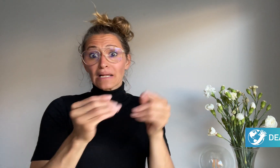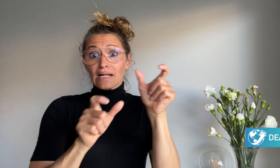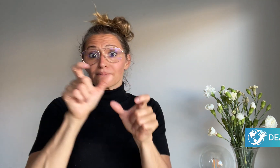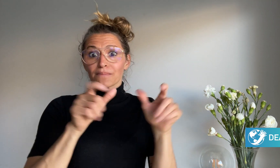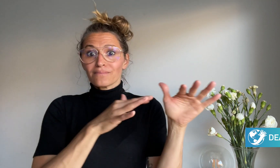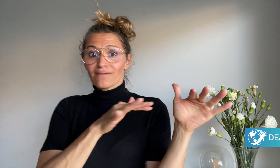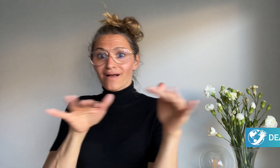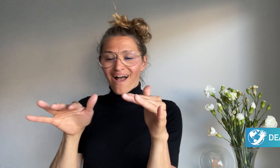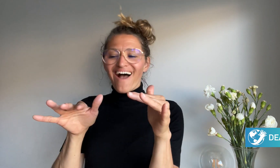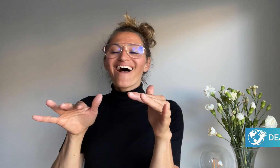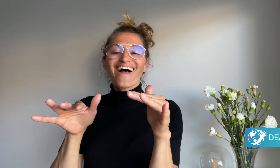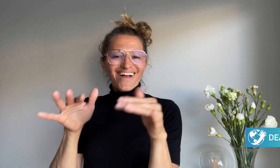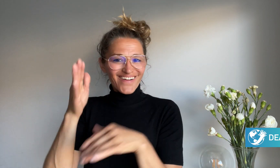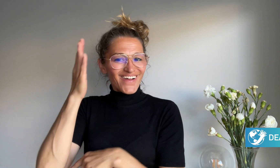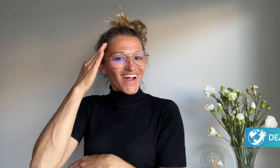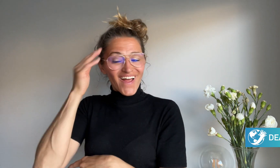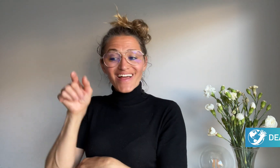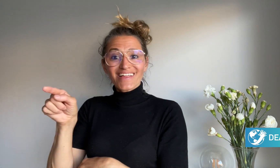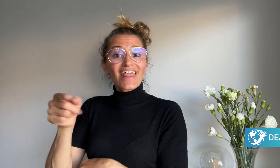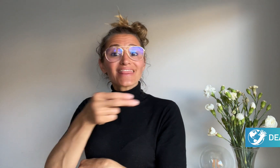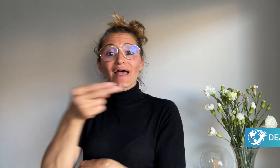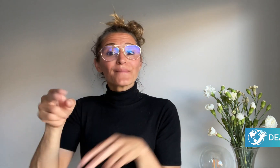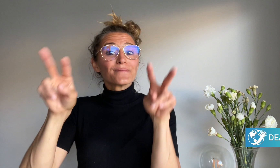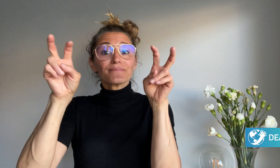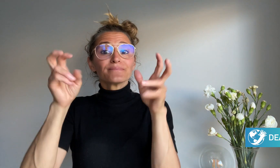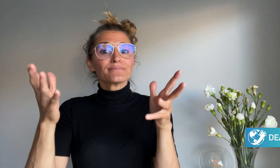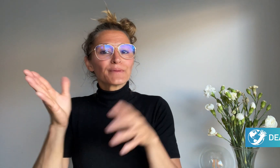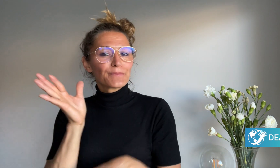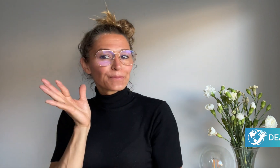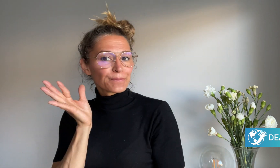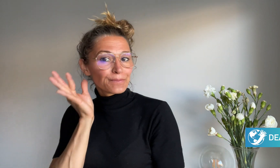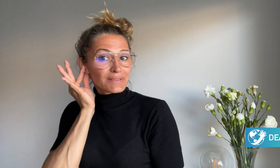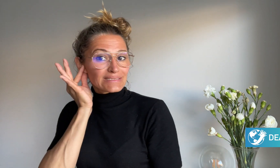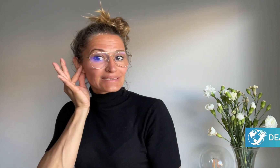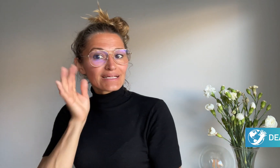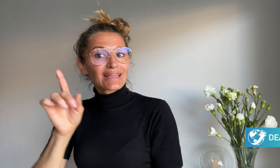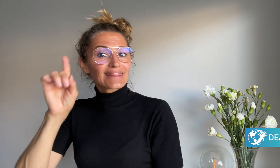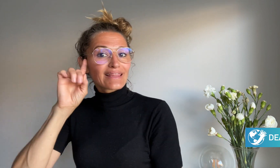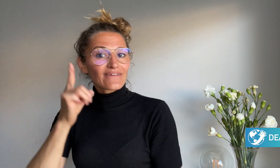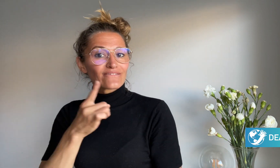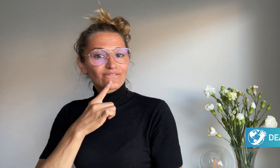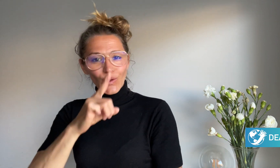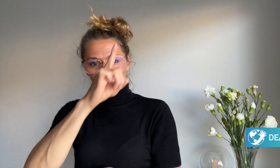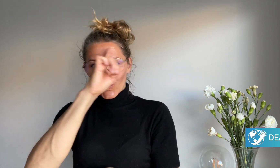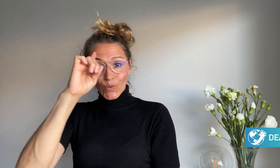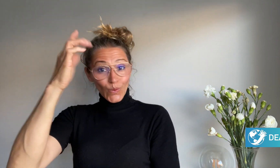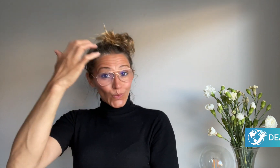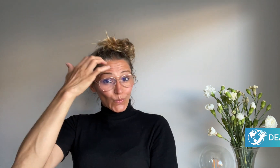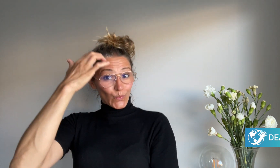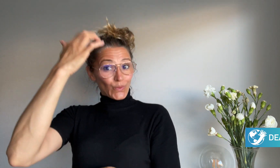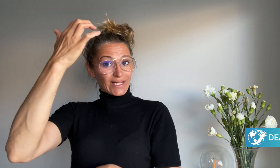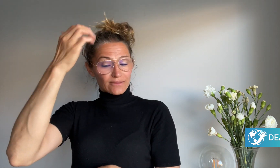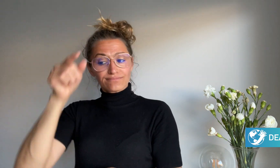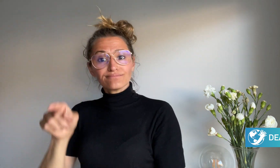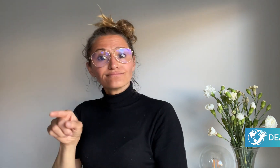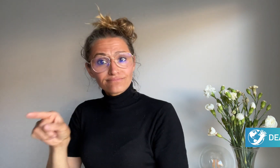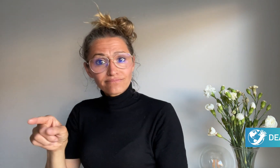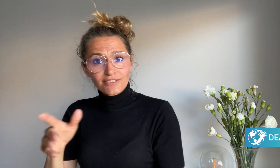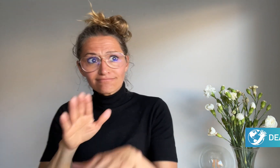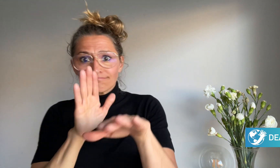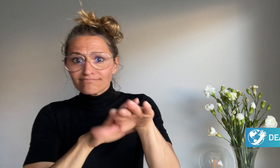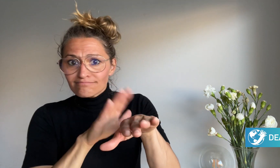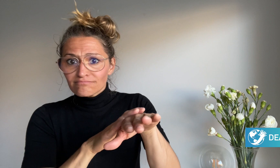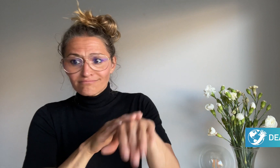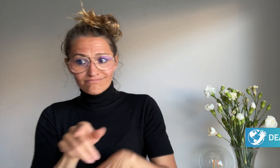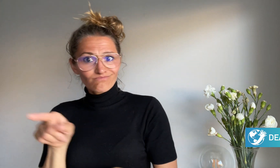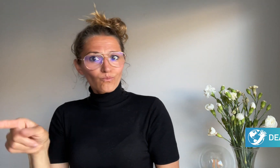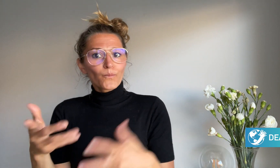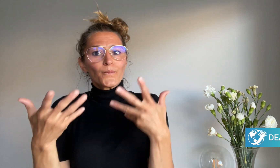Ms Deaf Queen, pointed out that she had posted